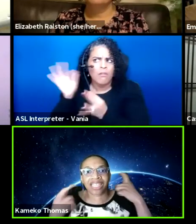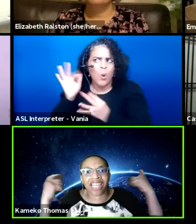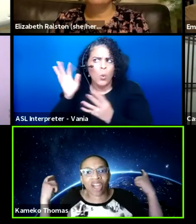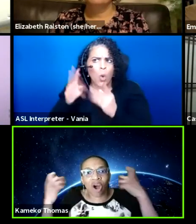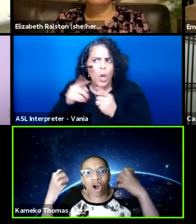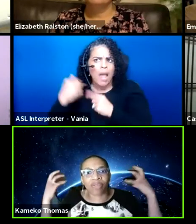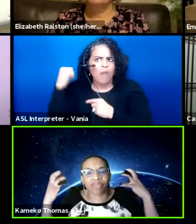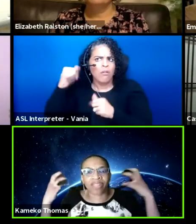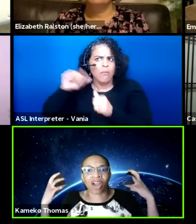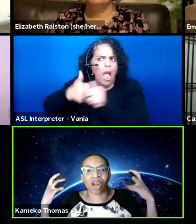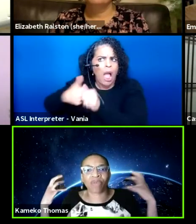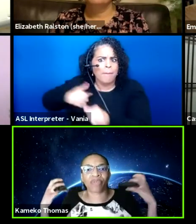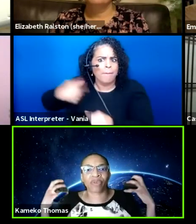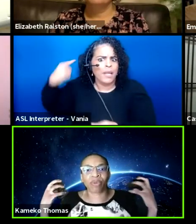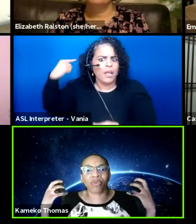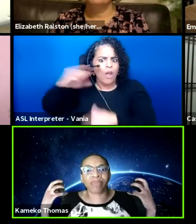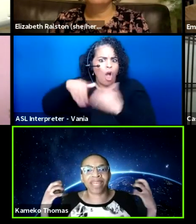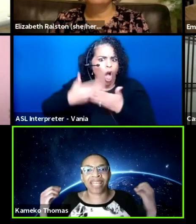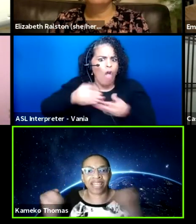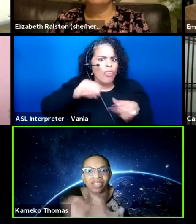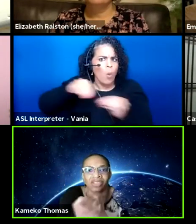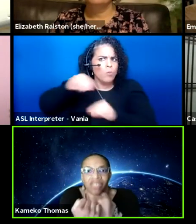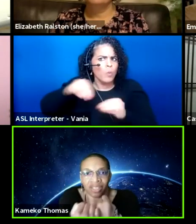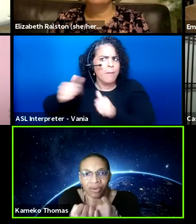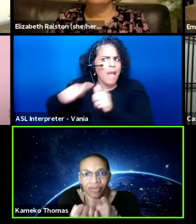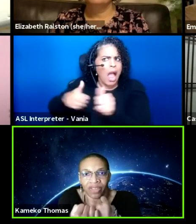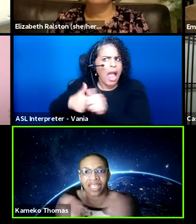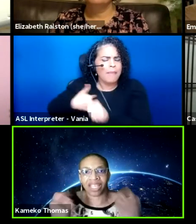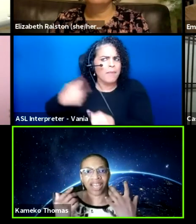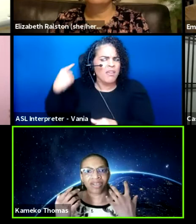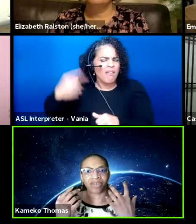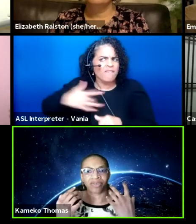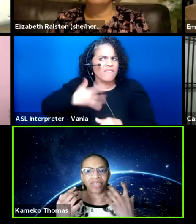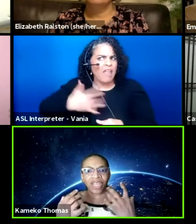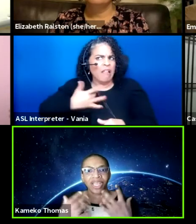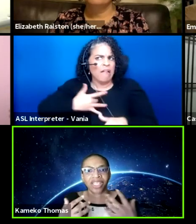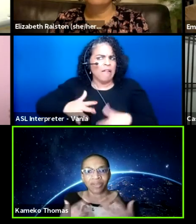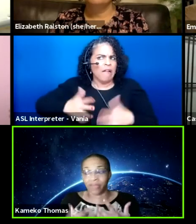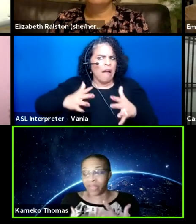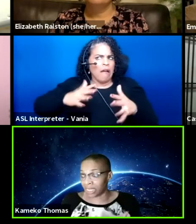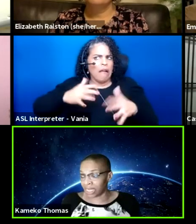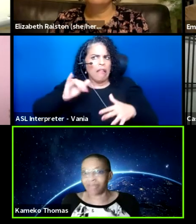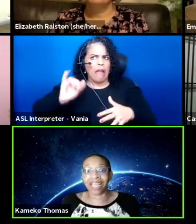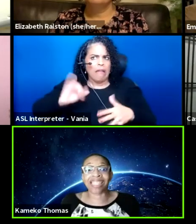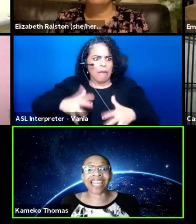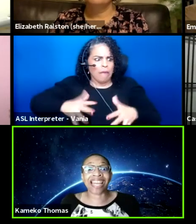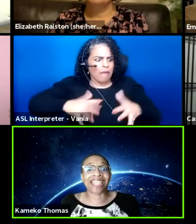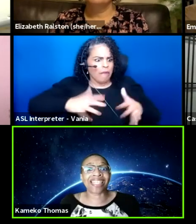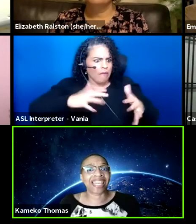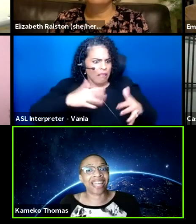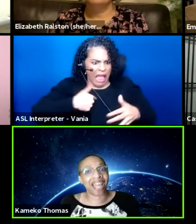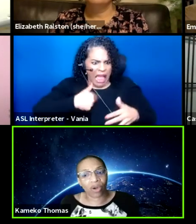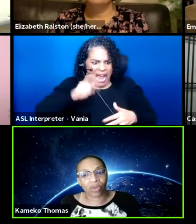like all of the movement and just, you know, feeling kind of, you know, feeling kind of like I need to get out.